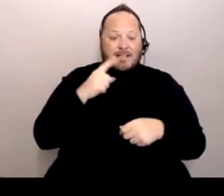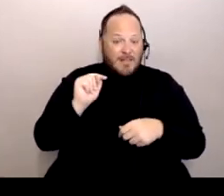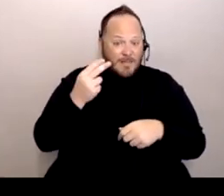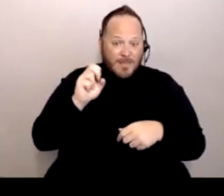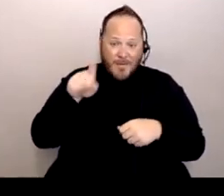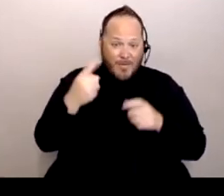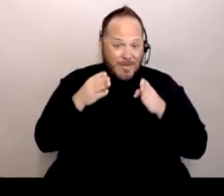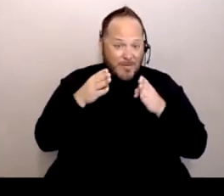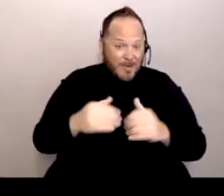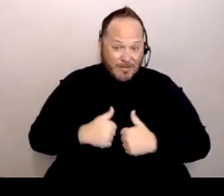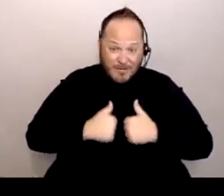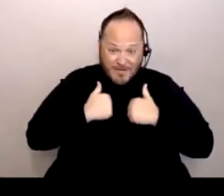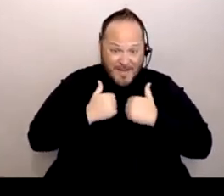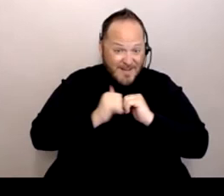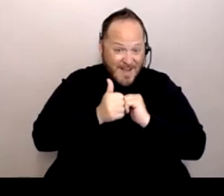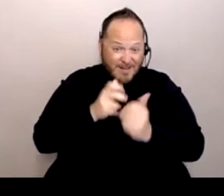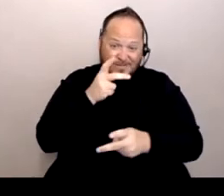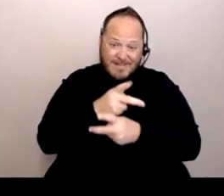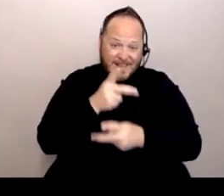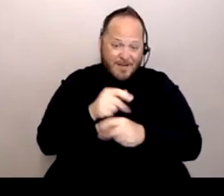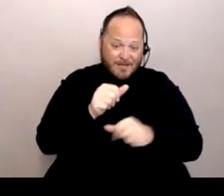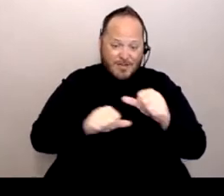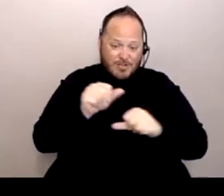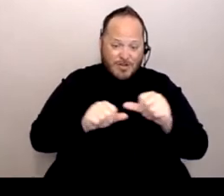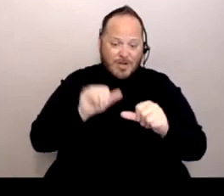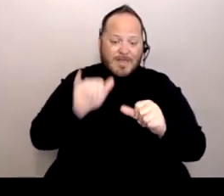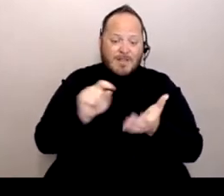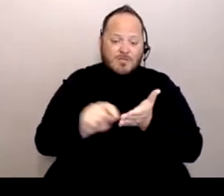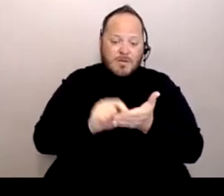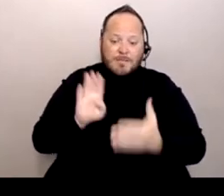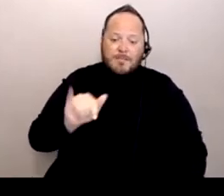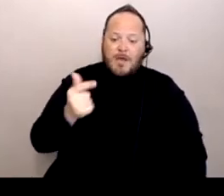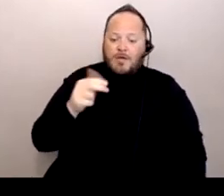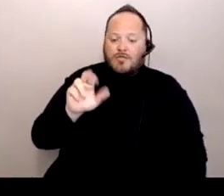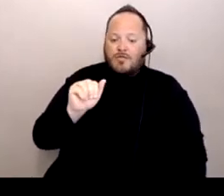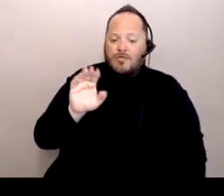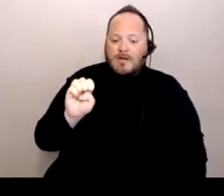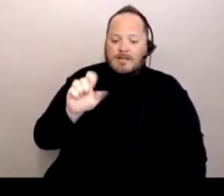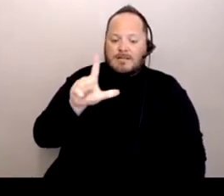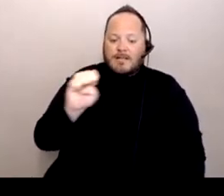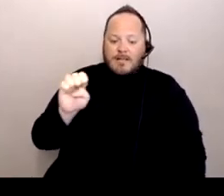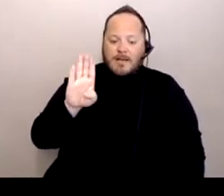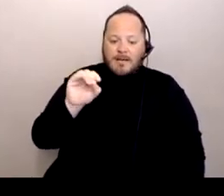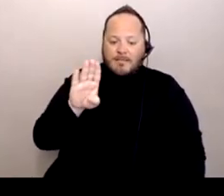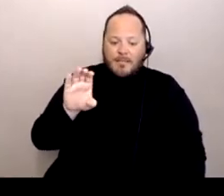is by taking care of each other." And it's by Grace Lee Boggs. She was a Chinese American activist